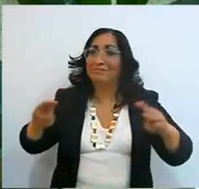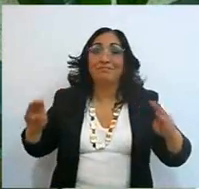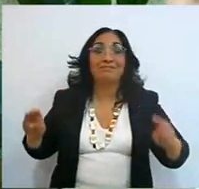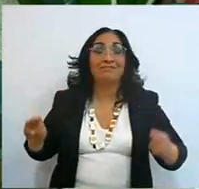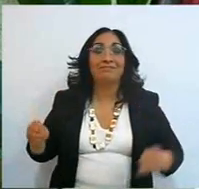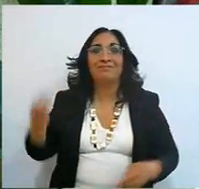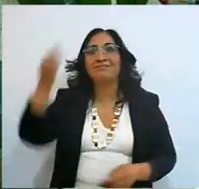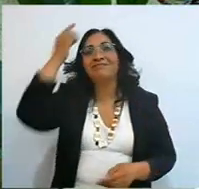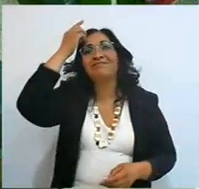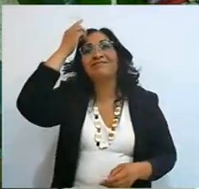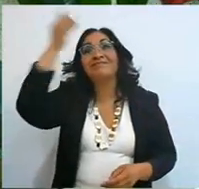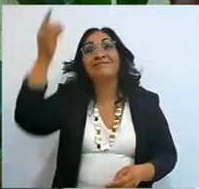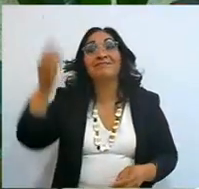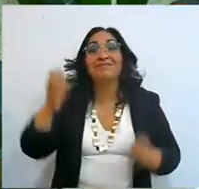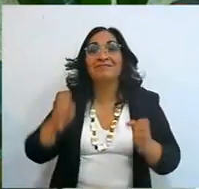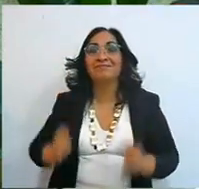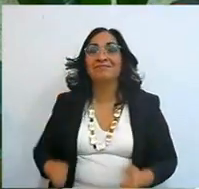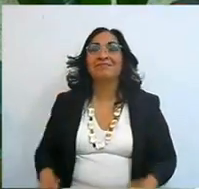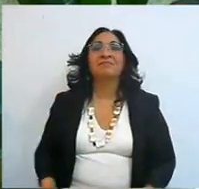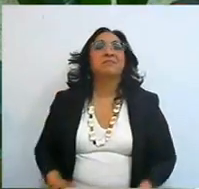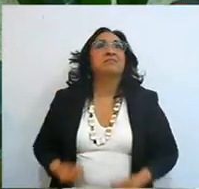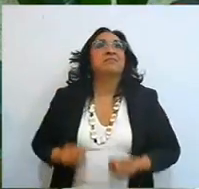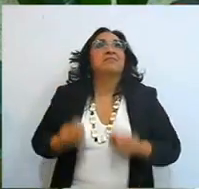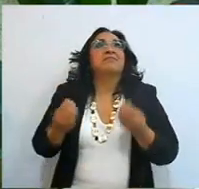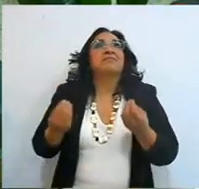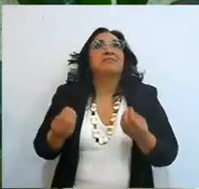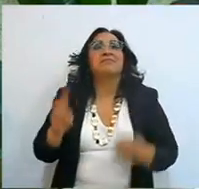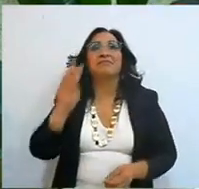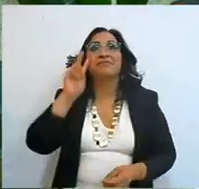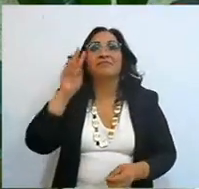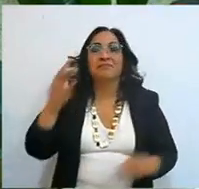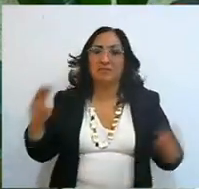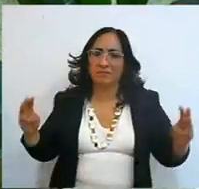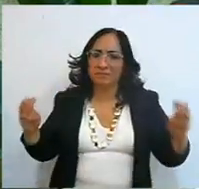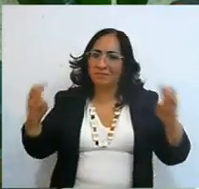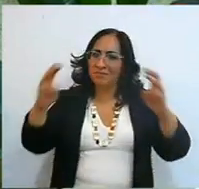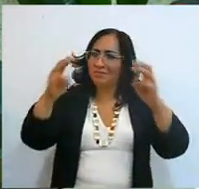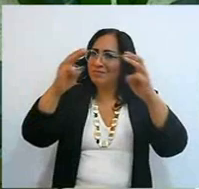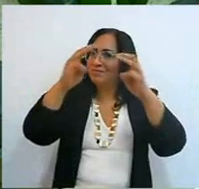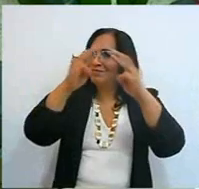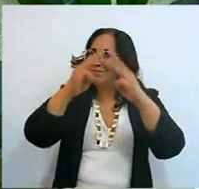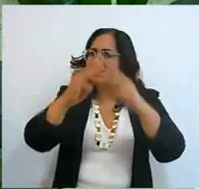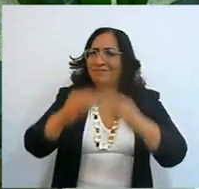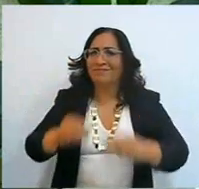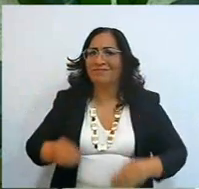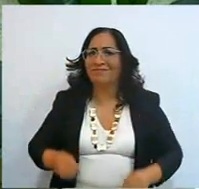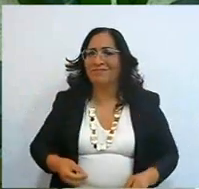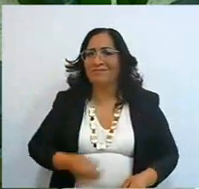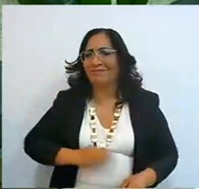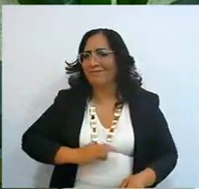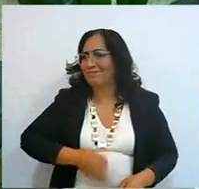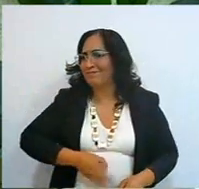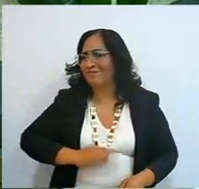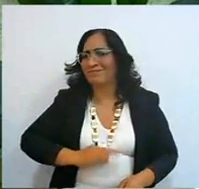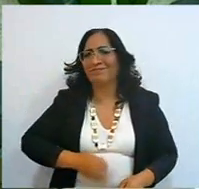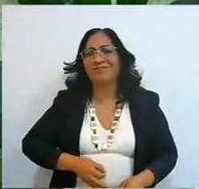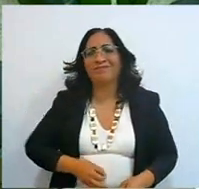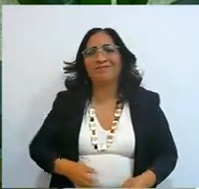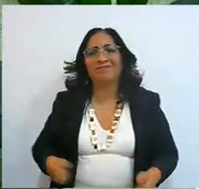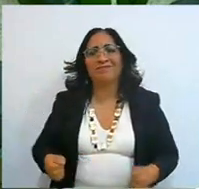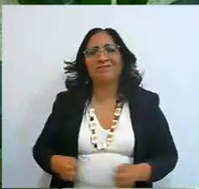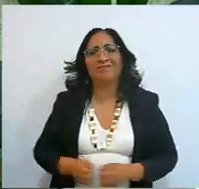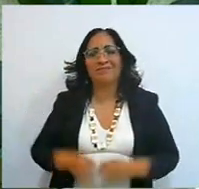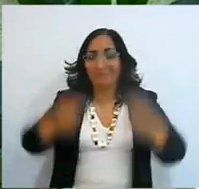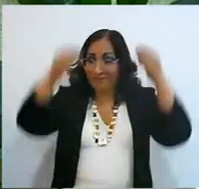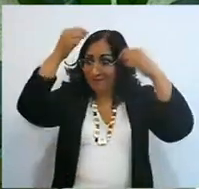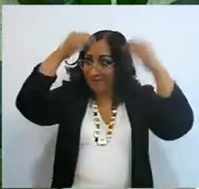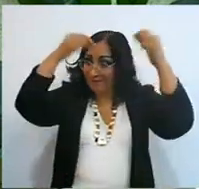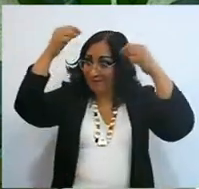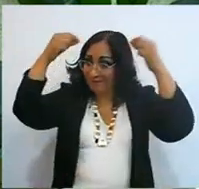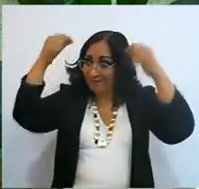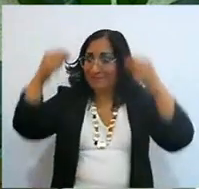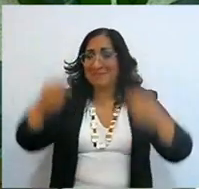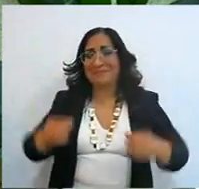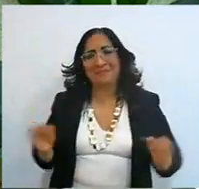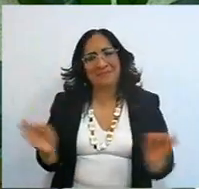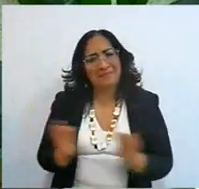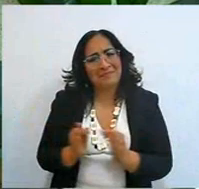You see a mountain like Nevado right now, from here Toluca, you will see a photo there on the internet but it is beautiful,